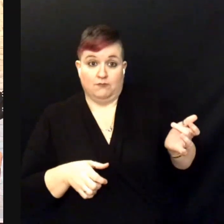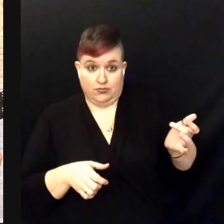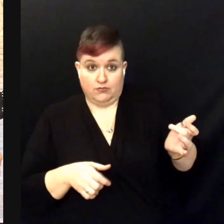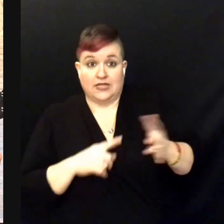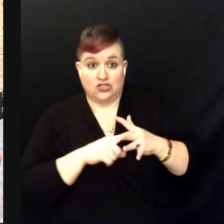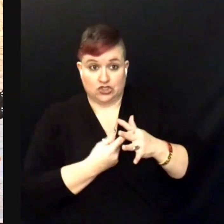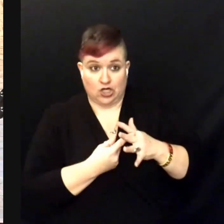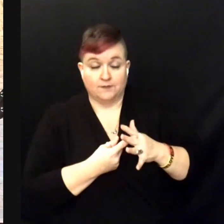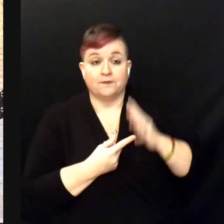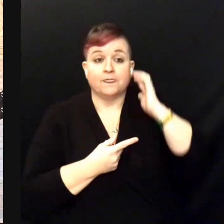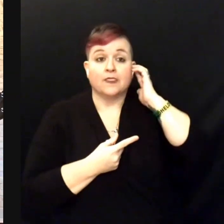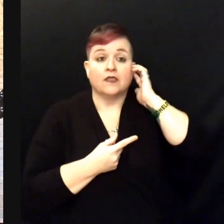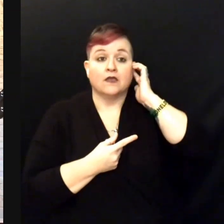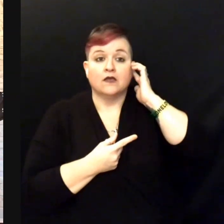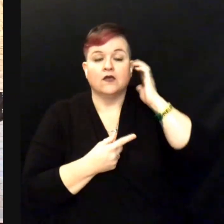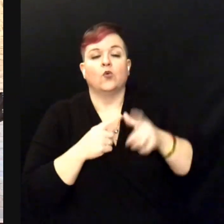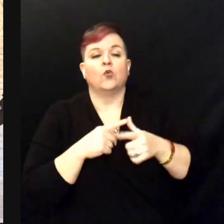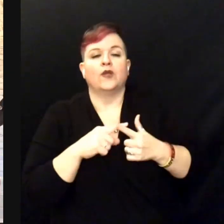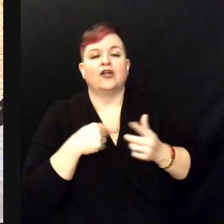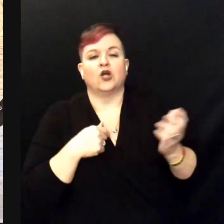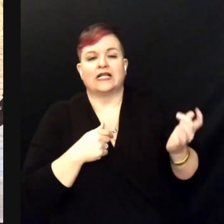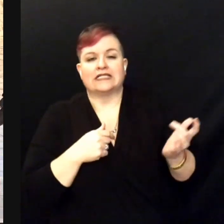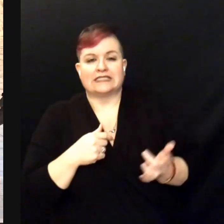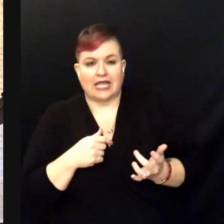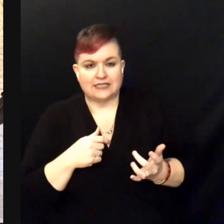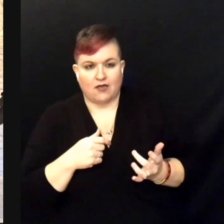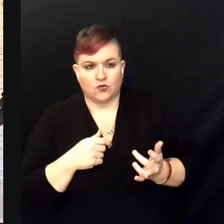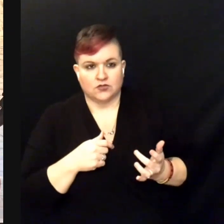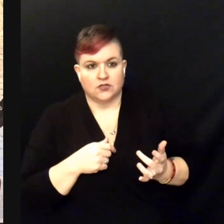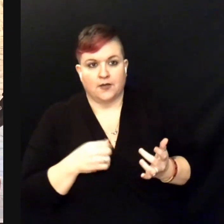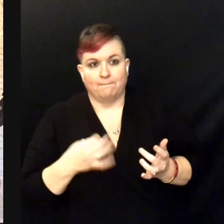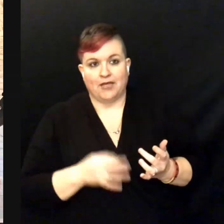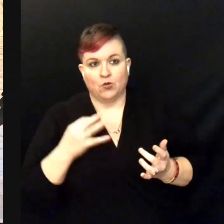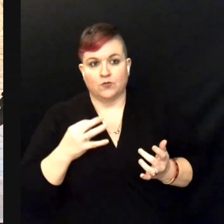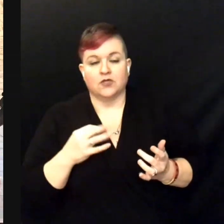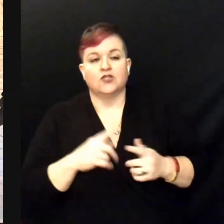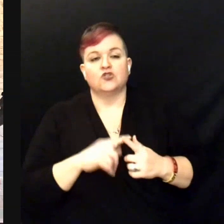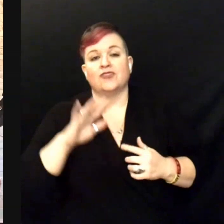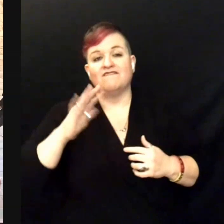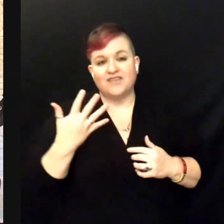what we're going to do is we're going to actually slide down to the fifth fret.